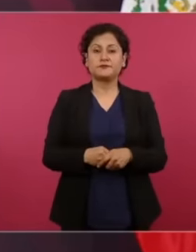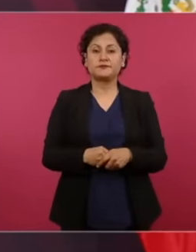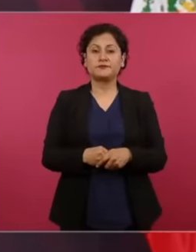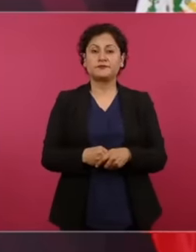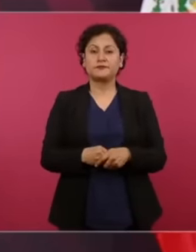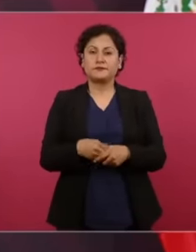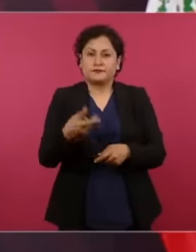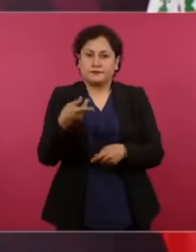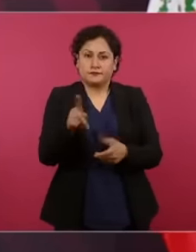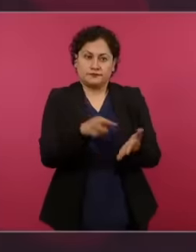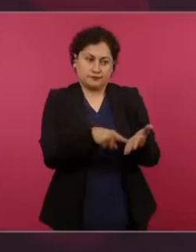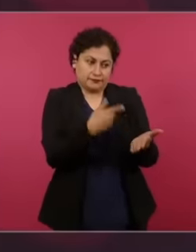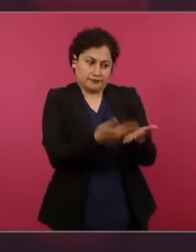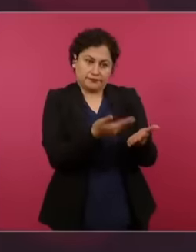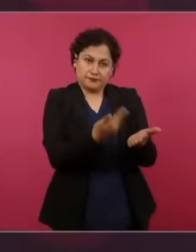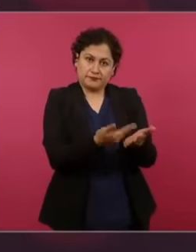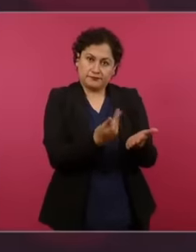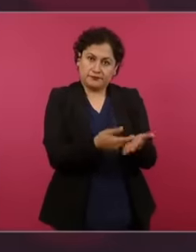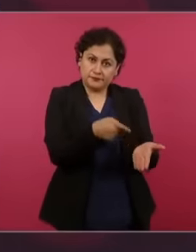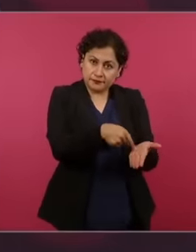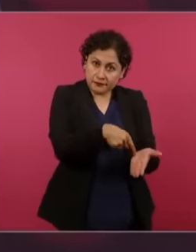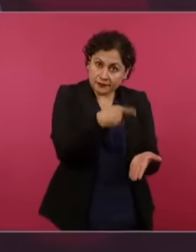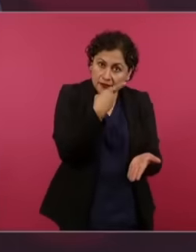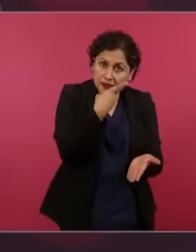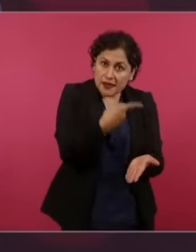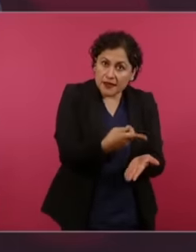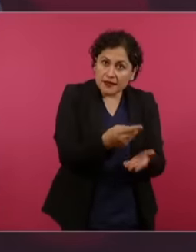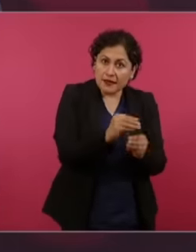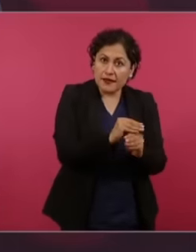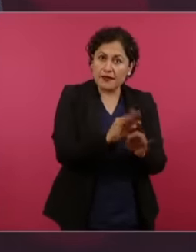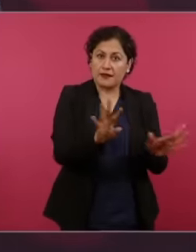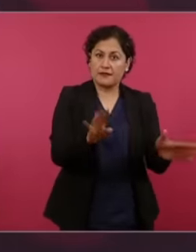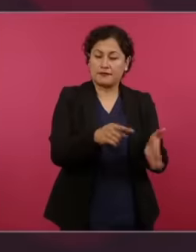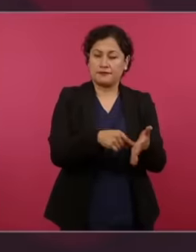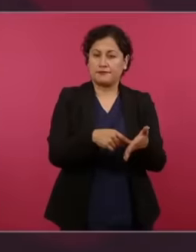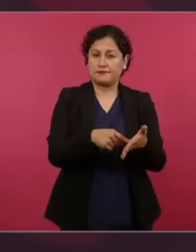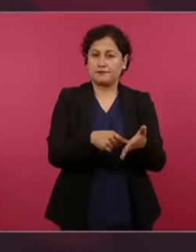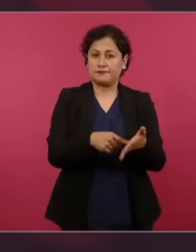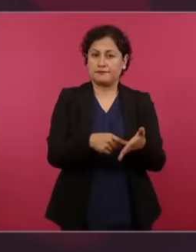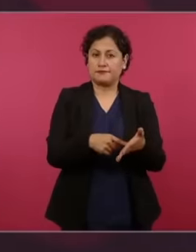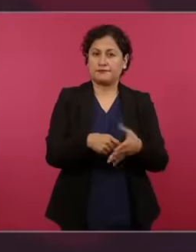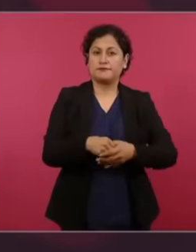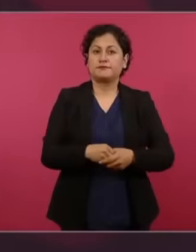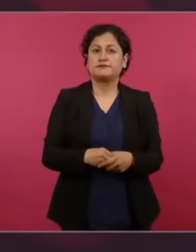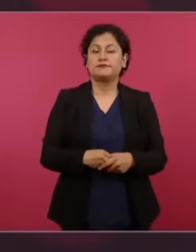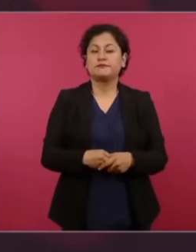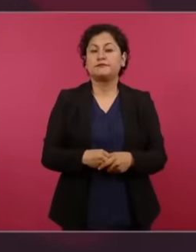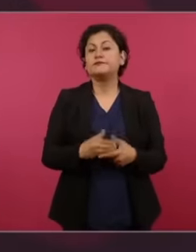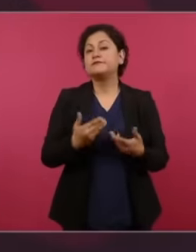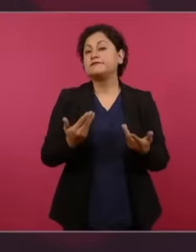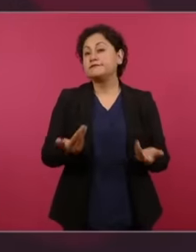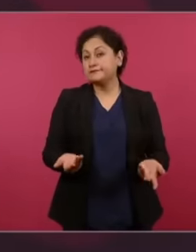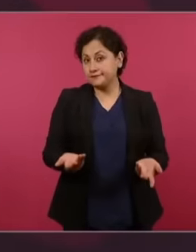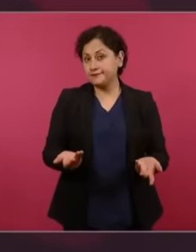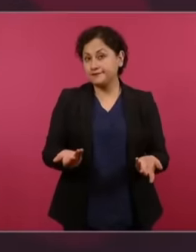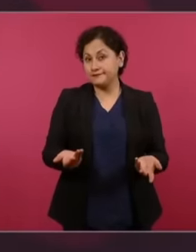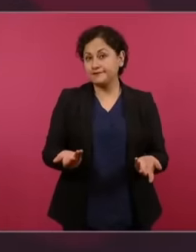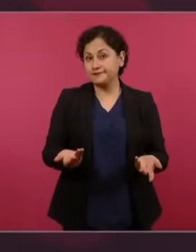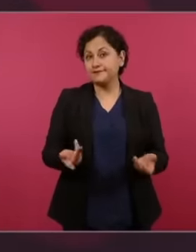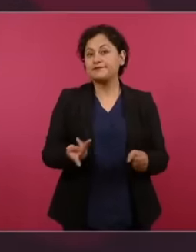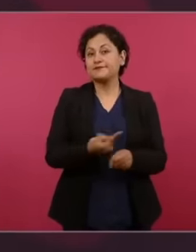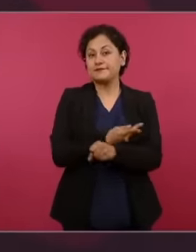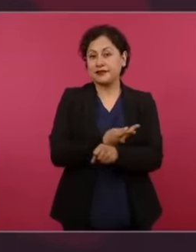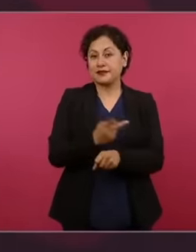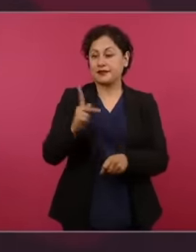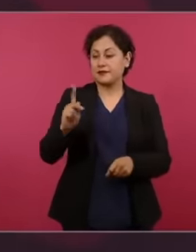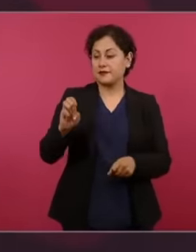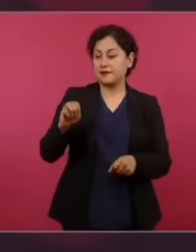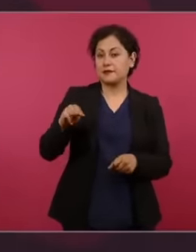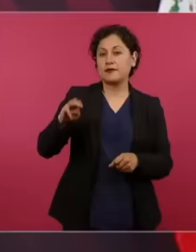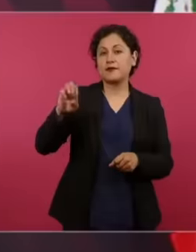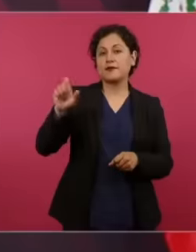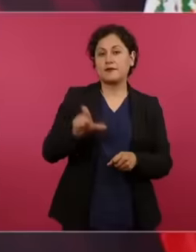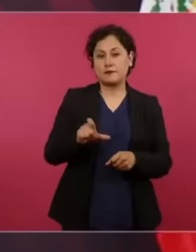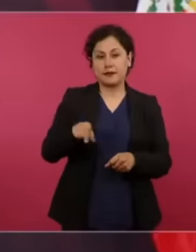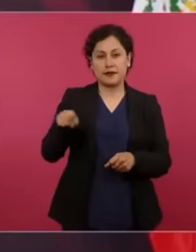evidence is there. So Pemex's lawyers decide